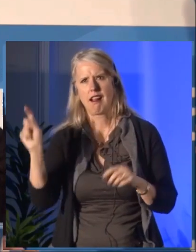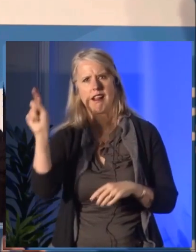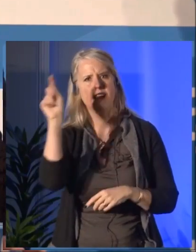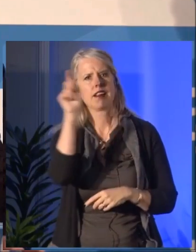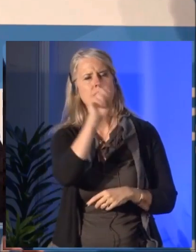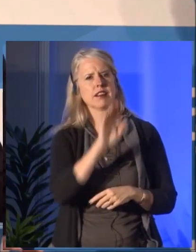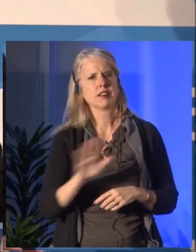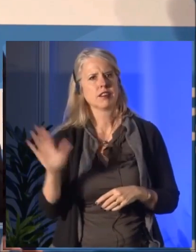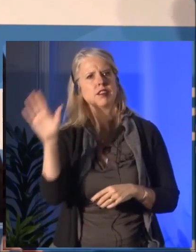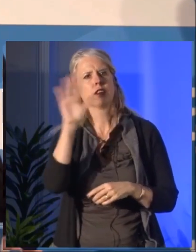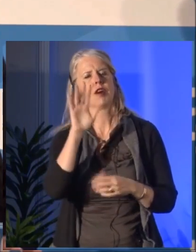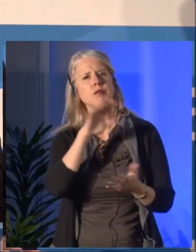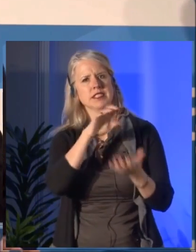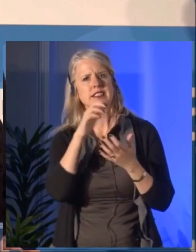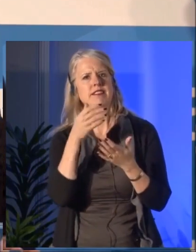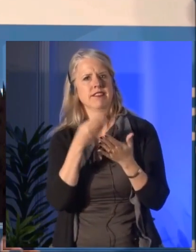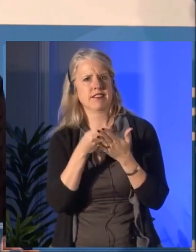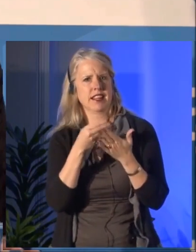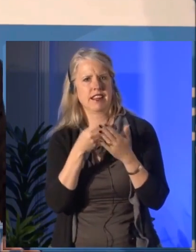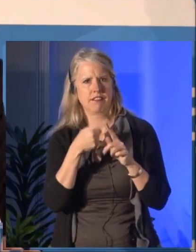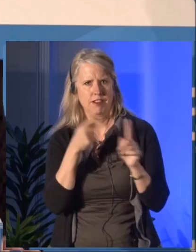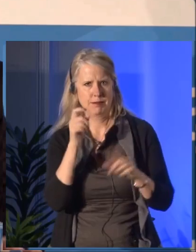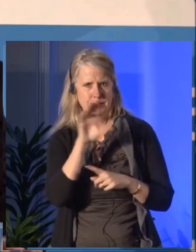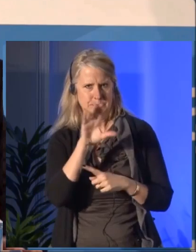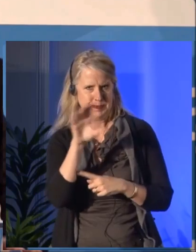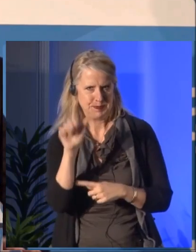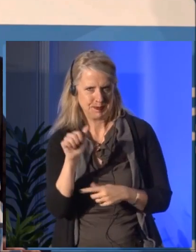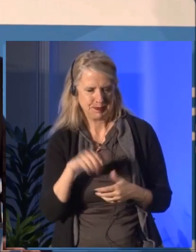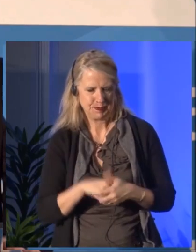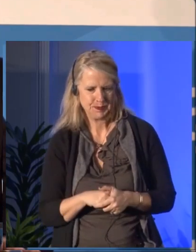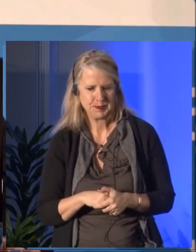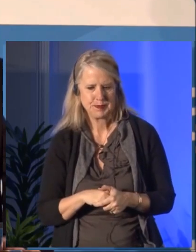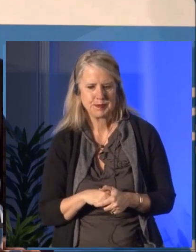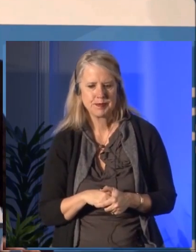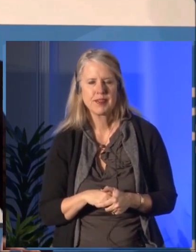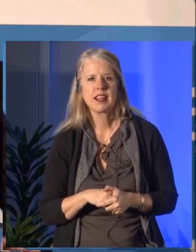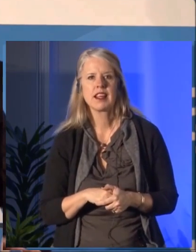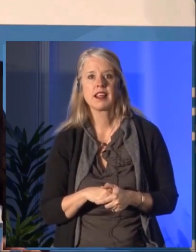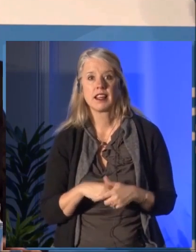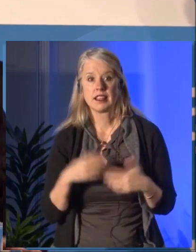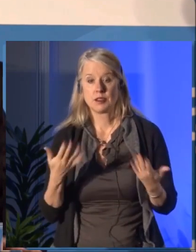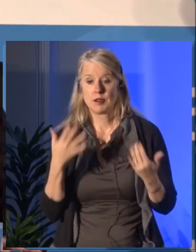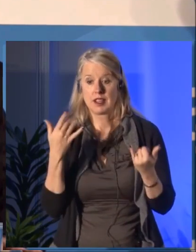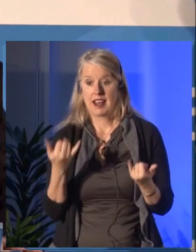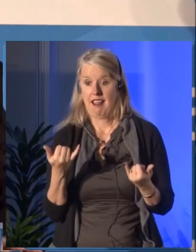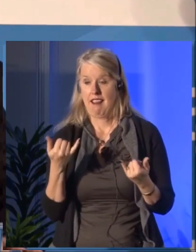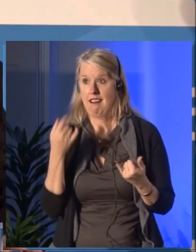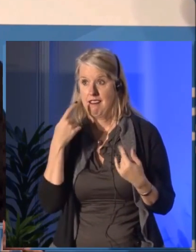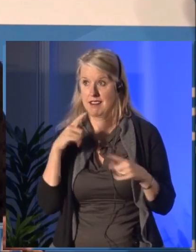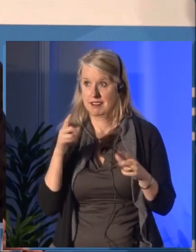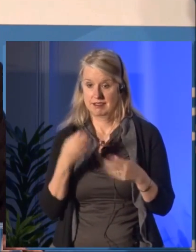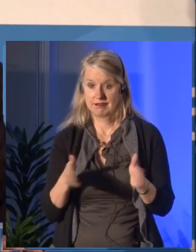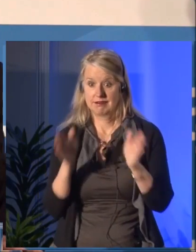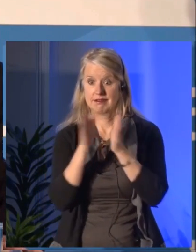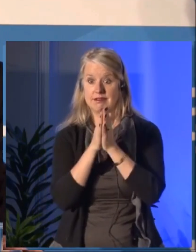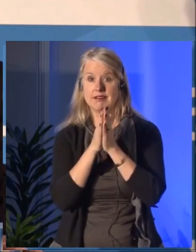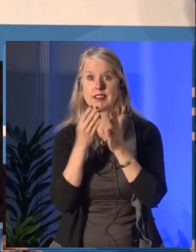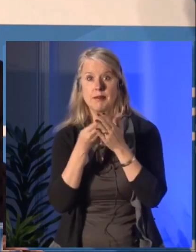Simon Brault the CEO will speak to you in more detail about this in his remarks.